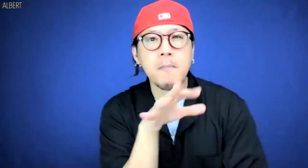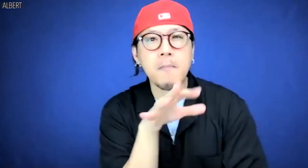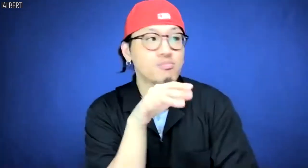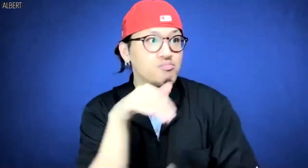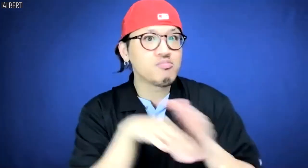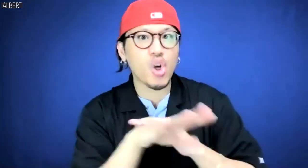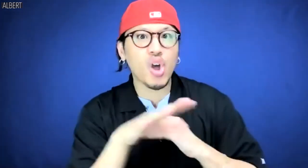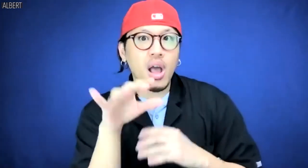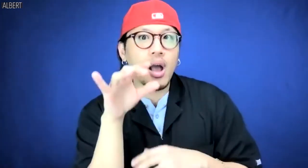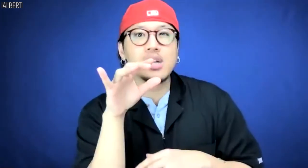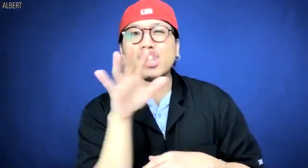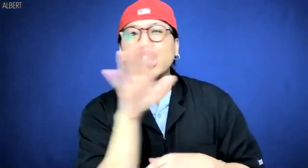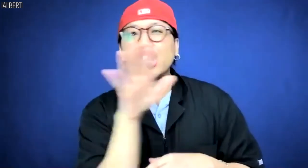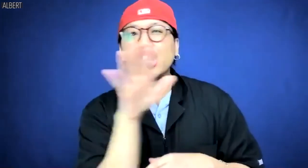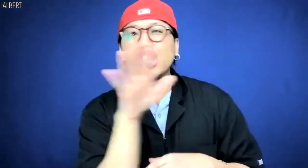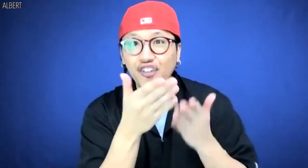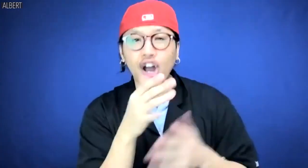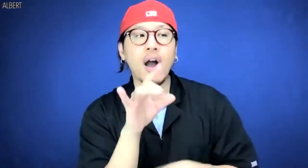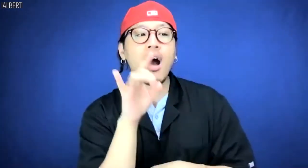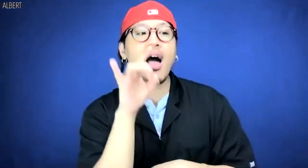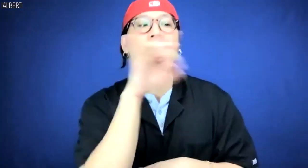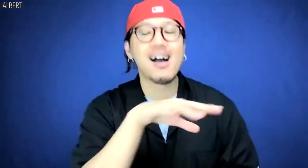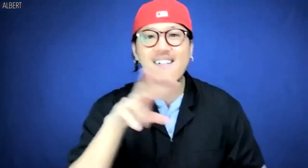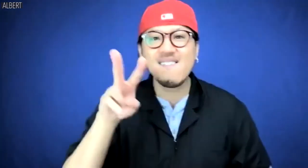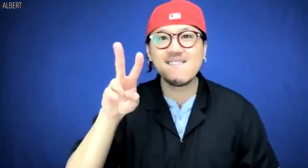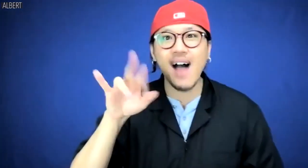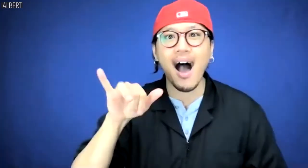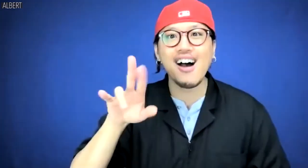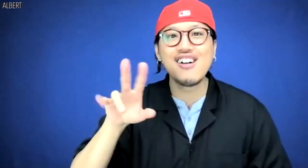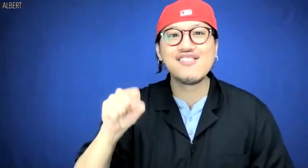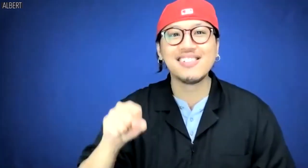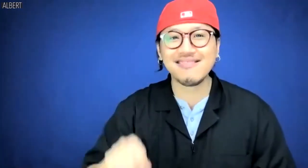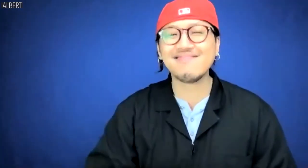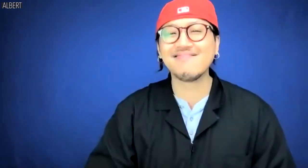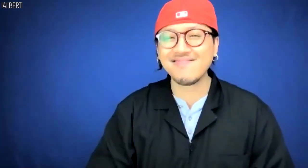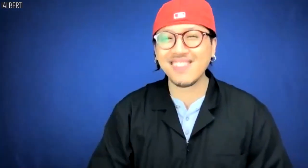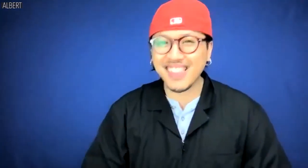and eat through their servers with data worms?